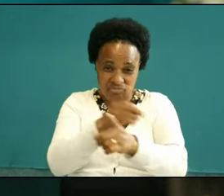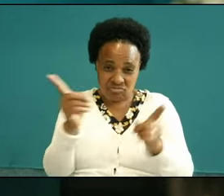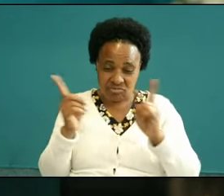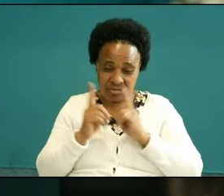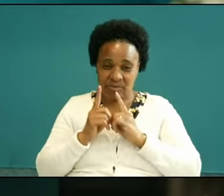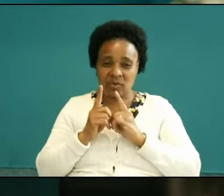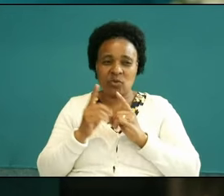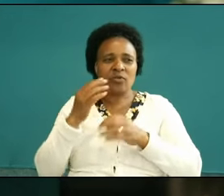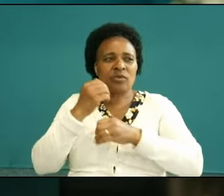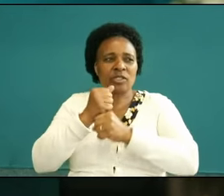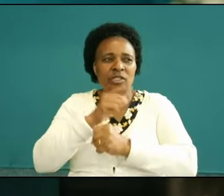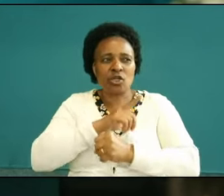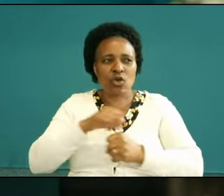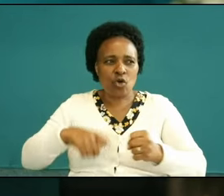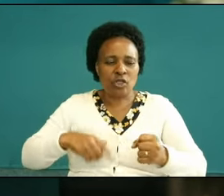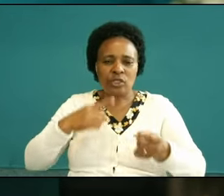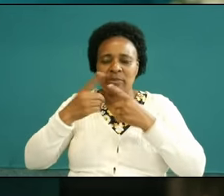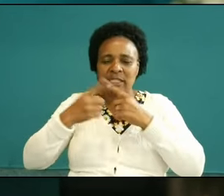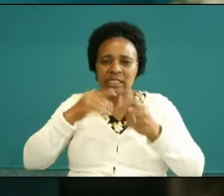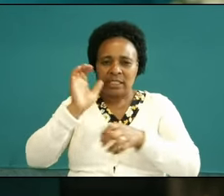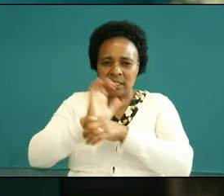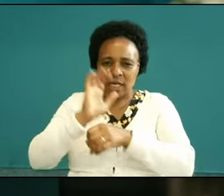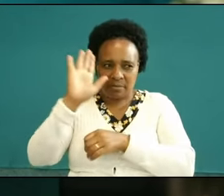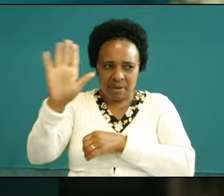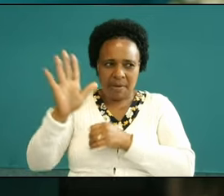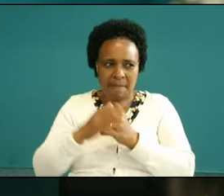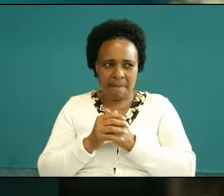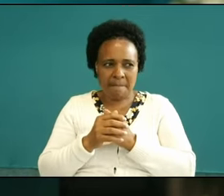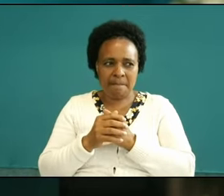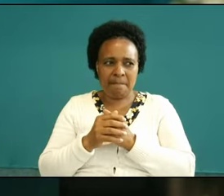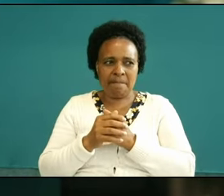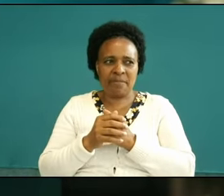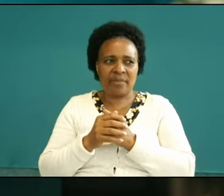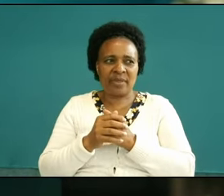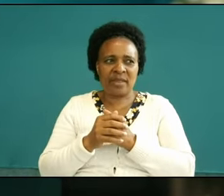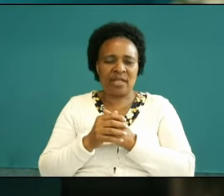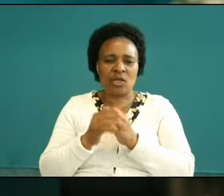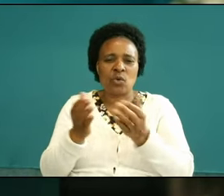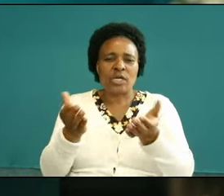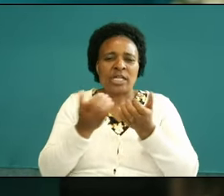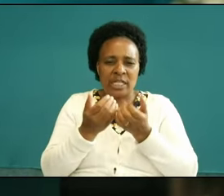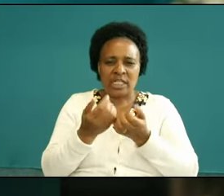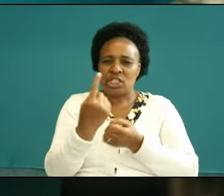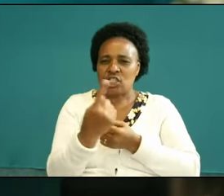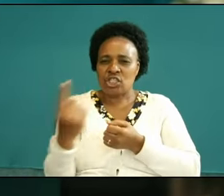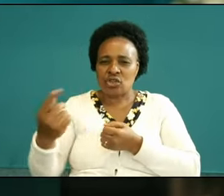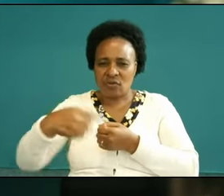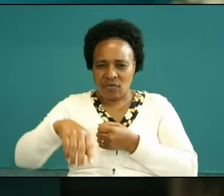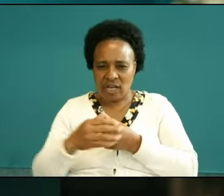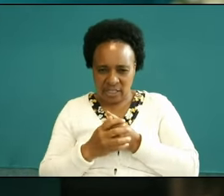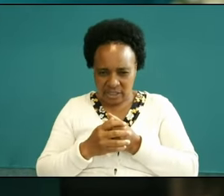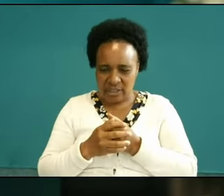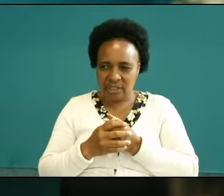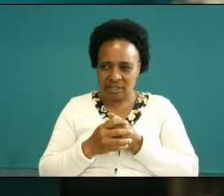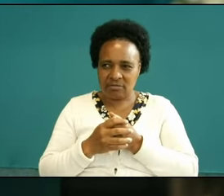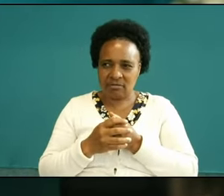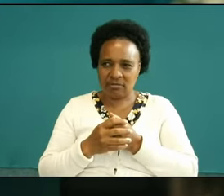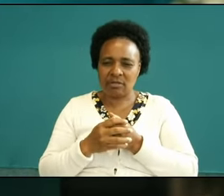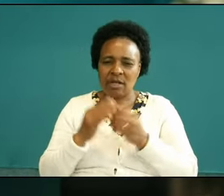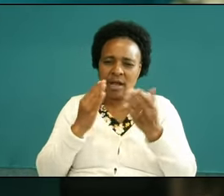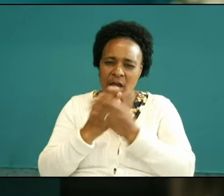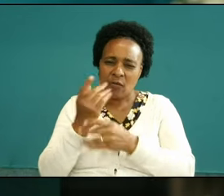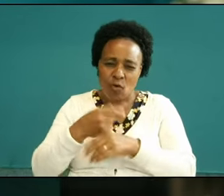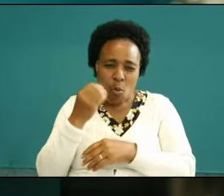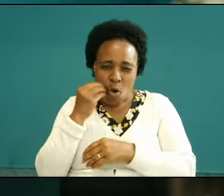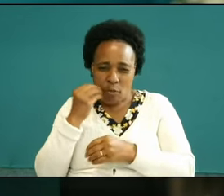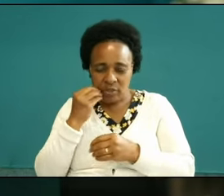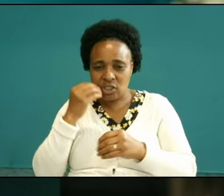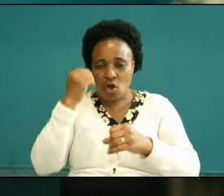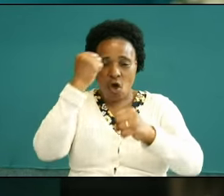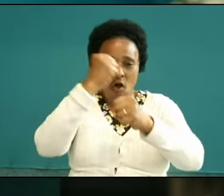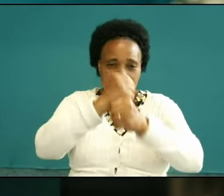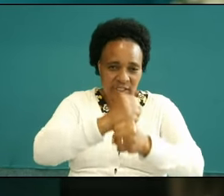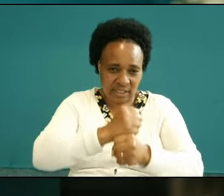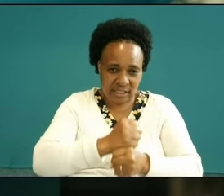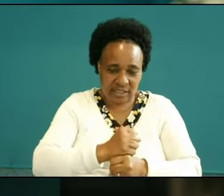Lord to speak to my church the need for every one of us V at our homes in our offices right here in